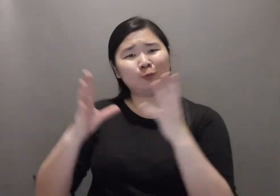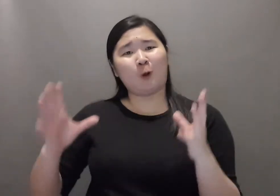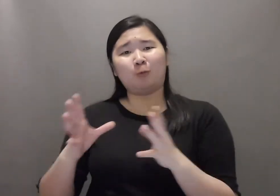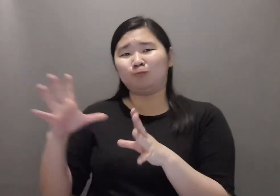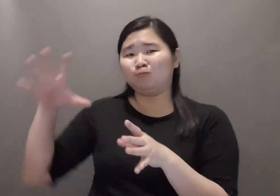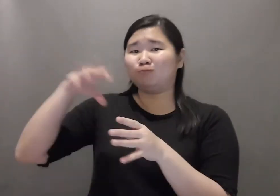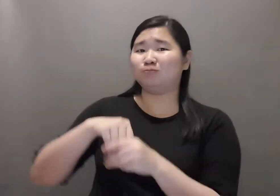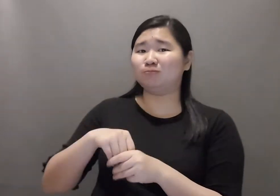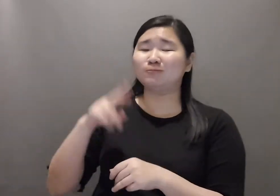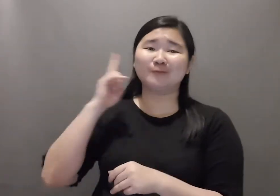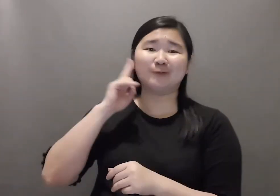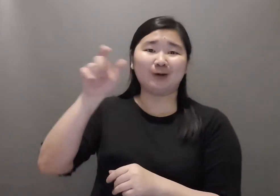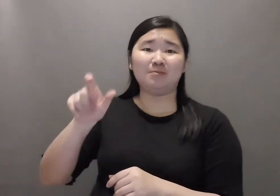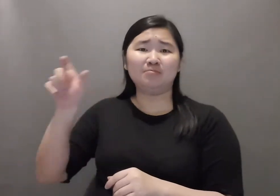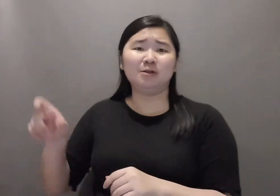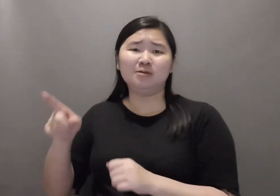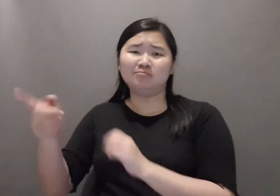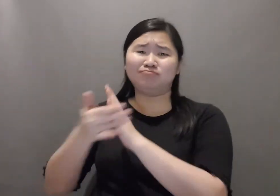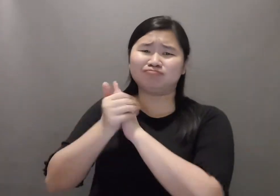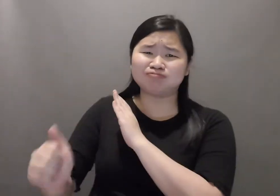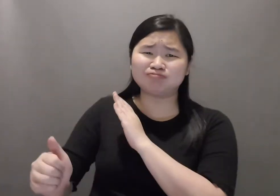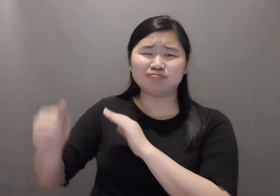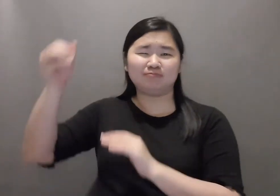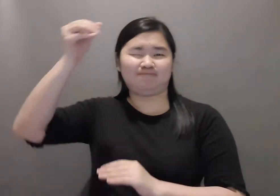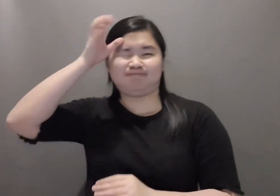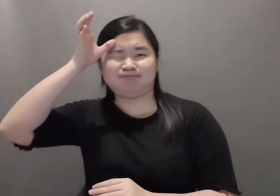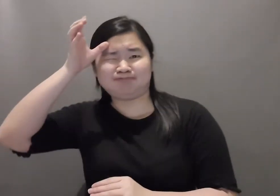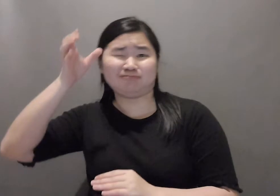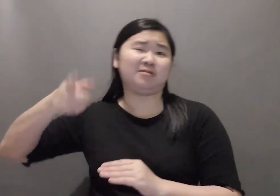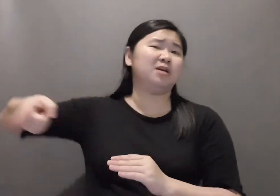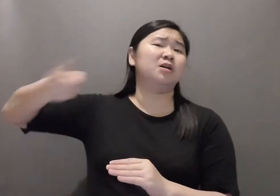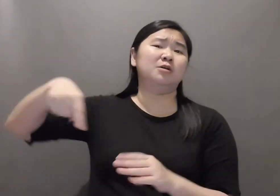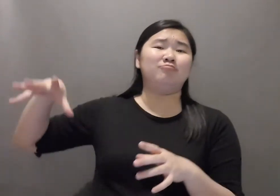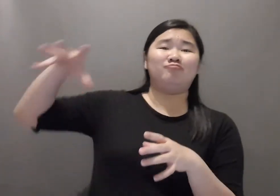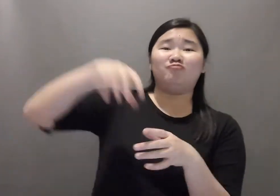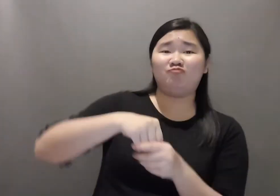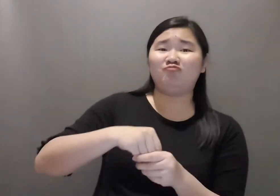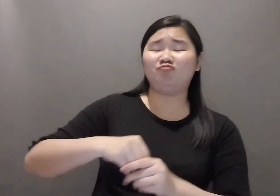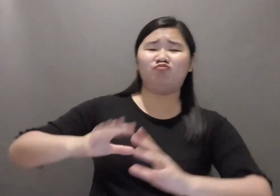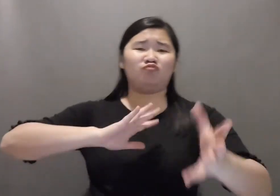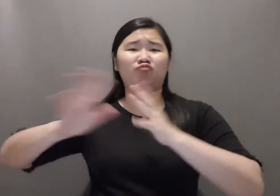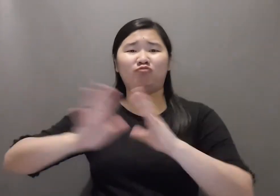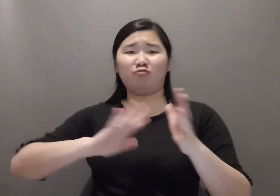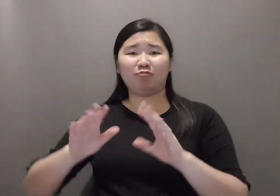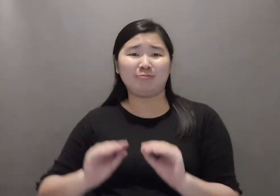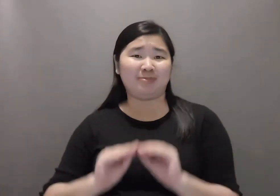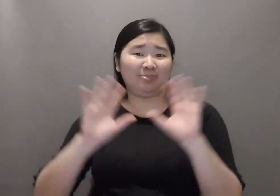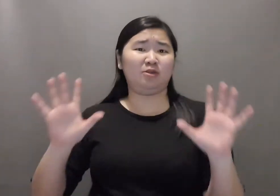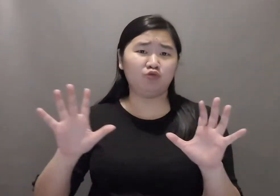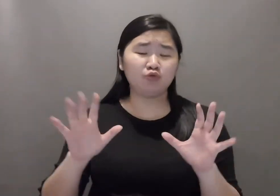To ensure high-quality natural sign language delivery, the video production team must include native signers.